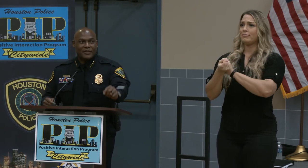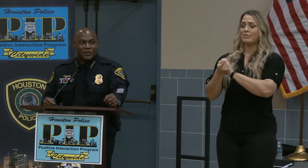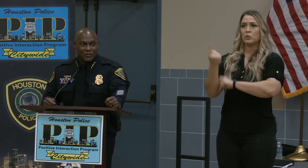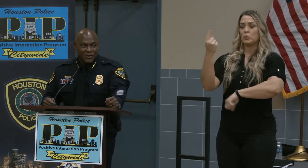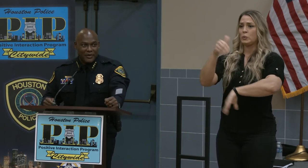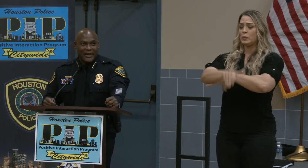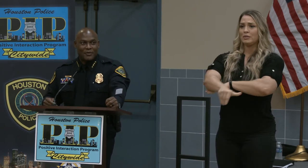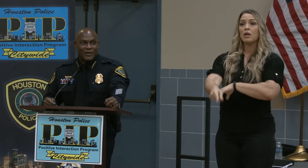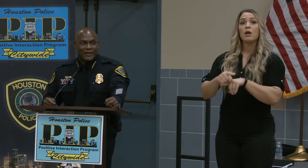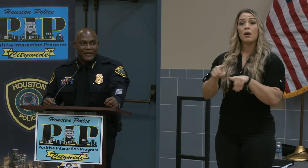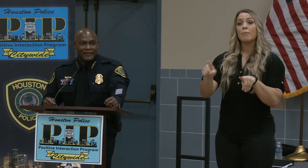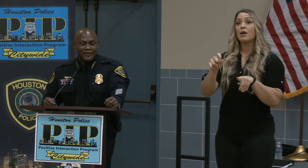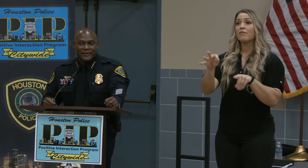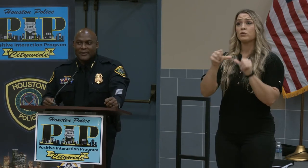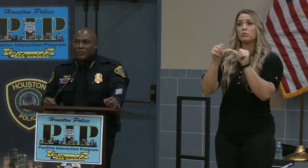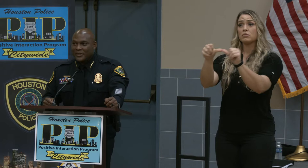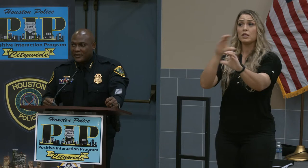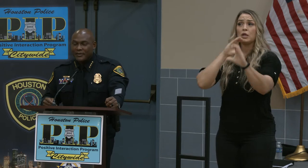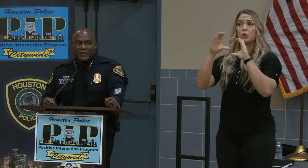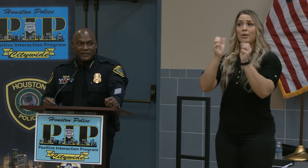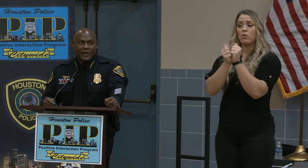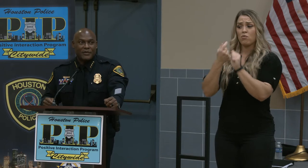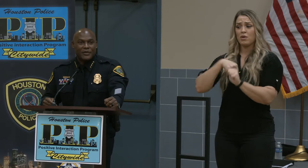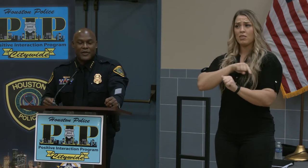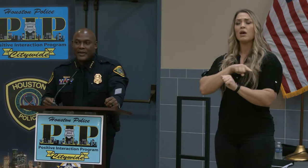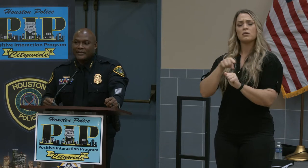you are communicating with us, we should be serving you and that's any citizen.